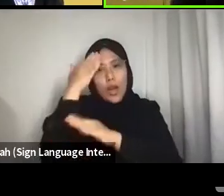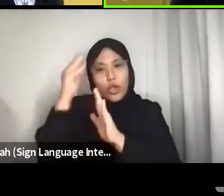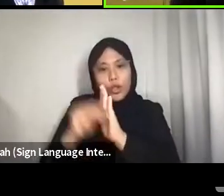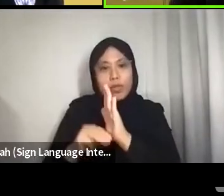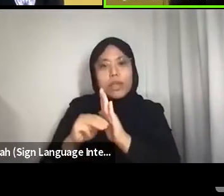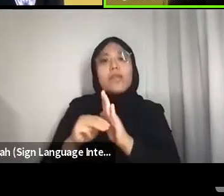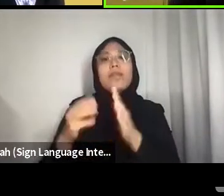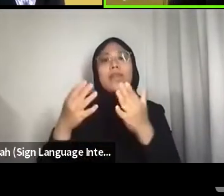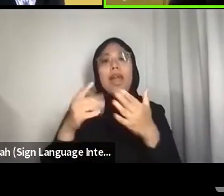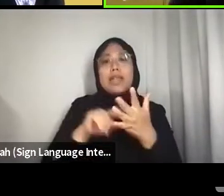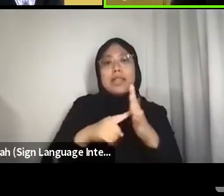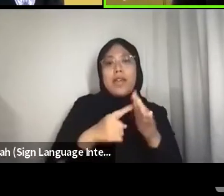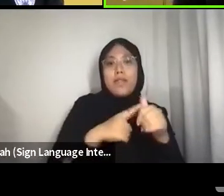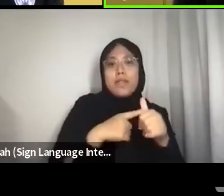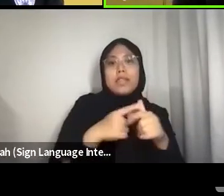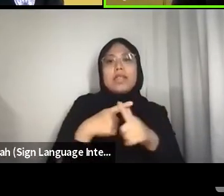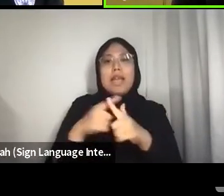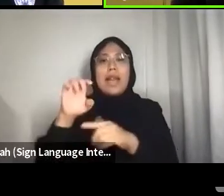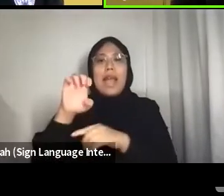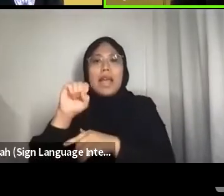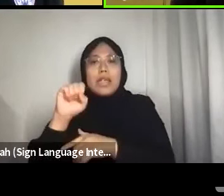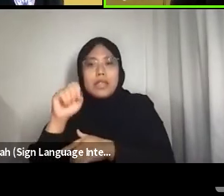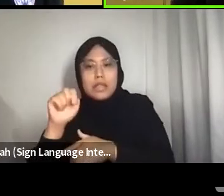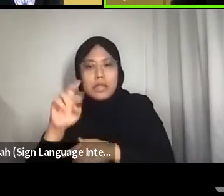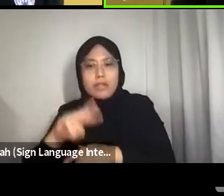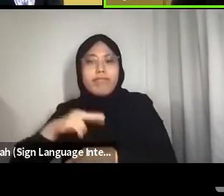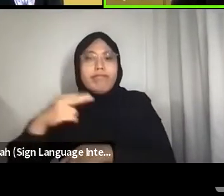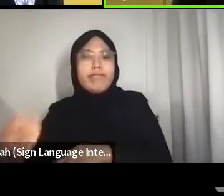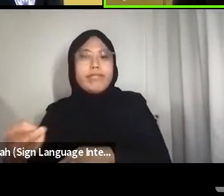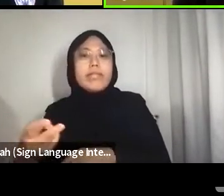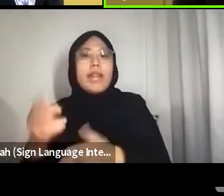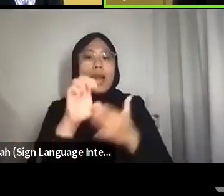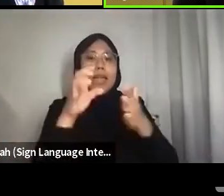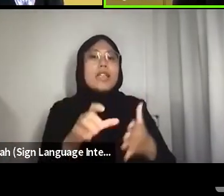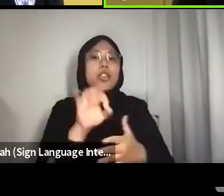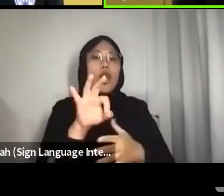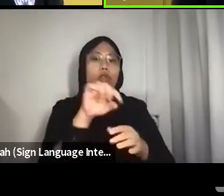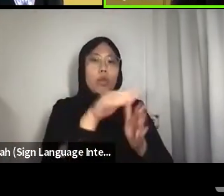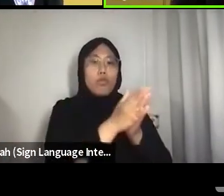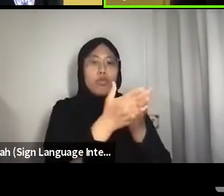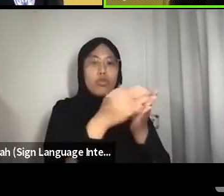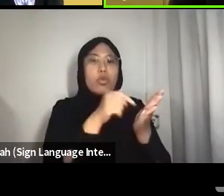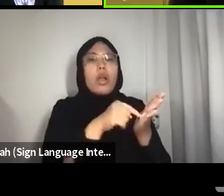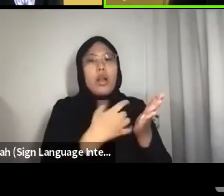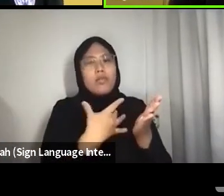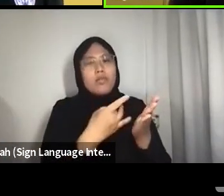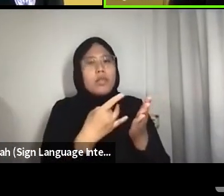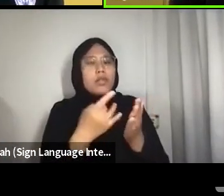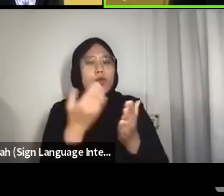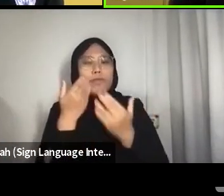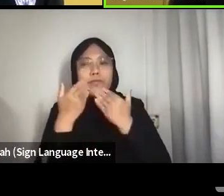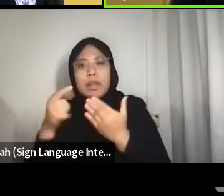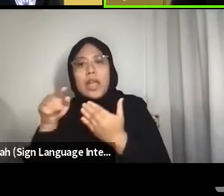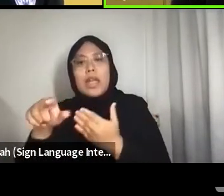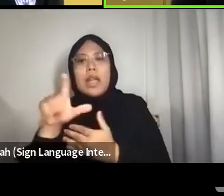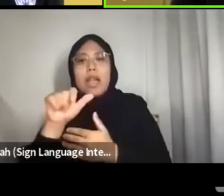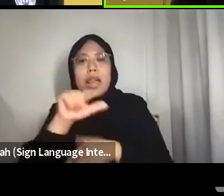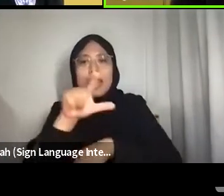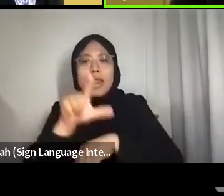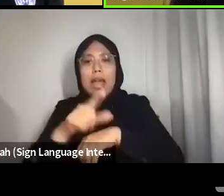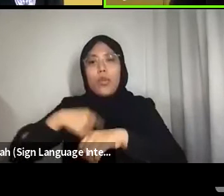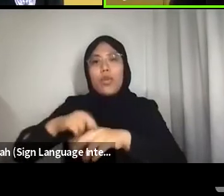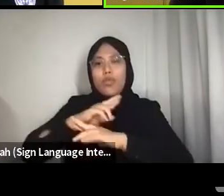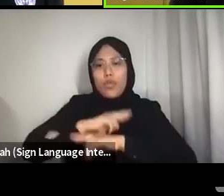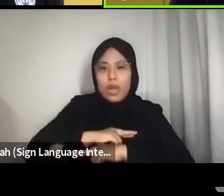The editors of Making Kin would like to acknowledge the land we rest and reside on, the land that inspires our work and pervades our dreams.